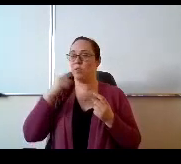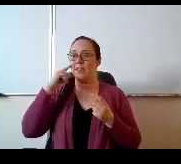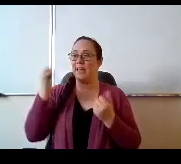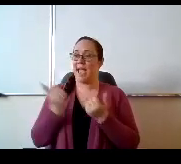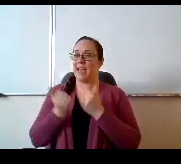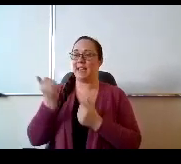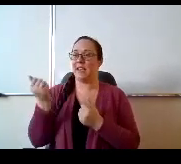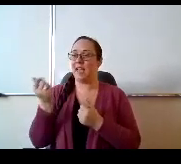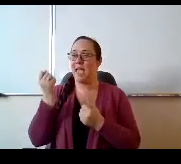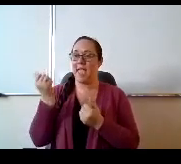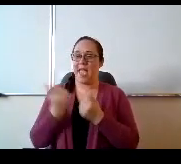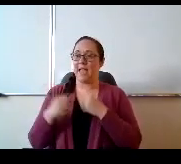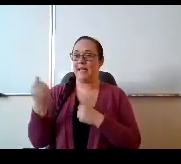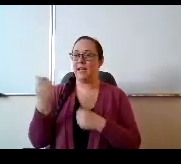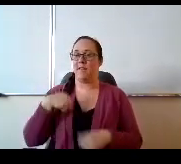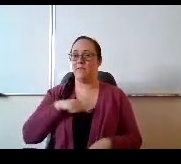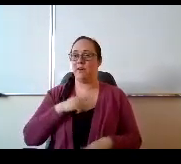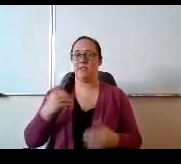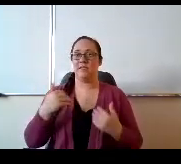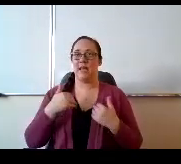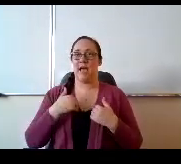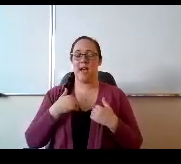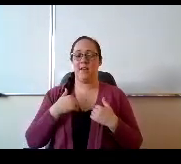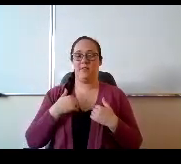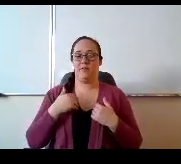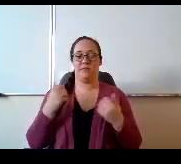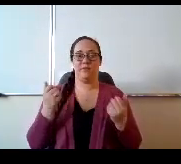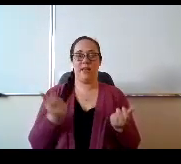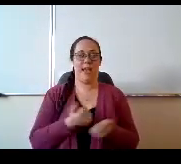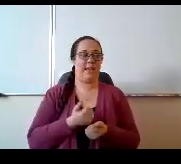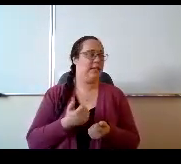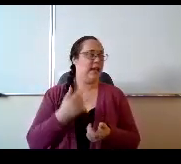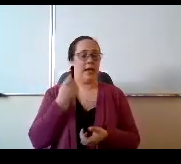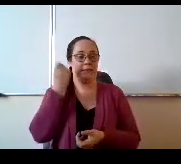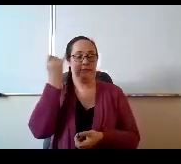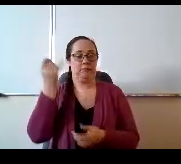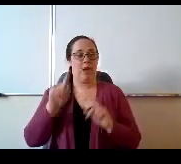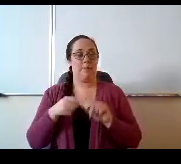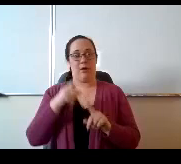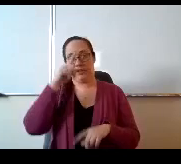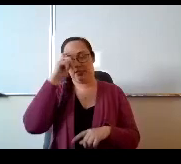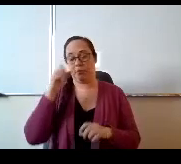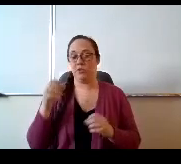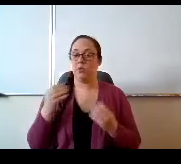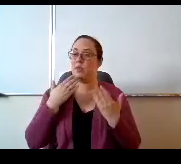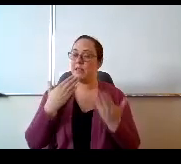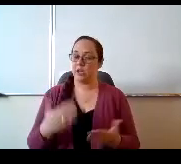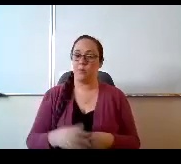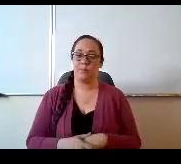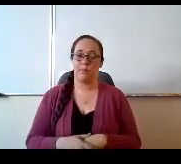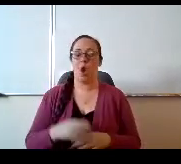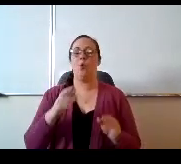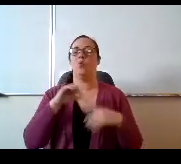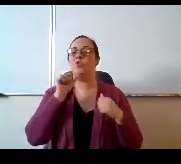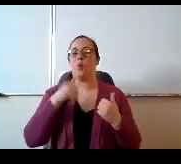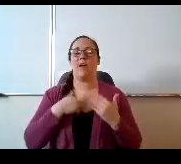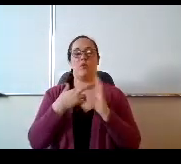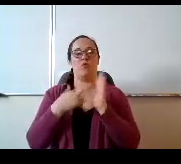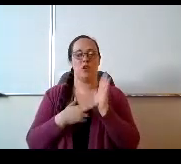roster for the summer. Sure just yet, OK? You're welcome Mr Lavalley, thank you, thank you Mr. Smith. Just a quick question.